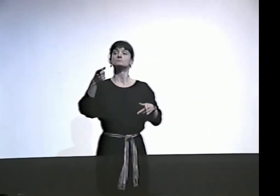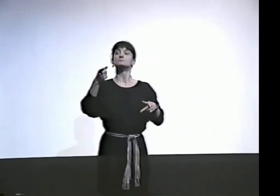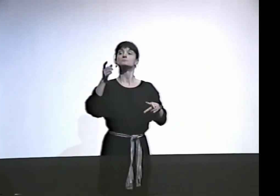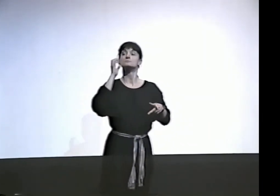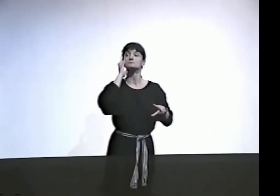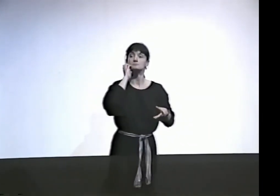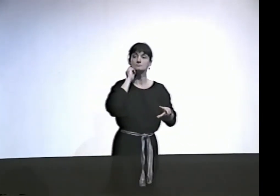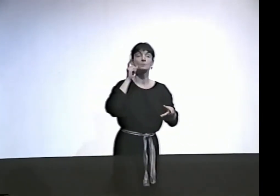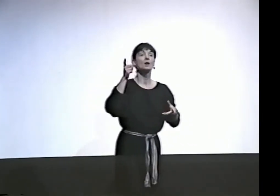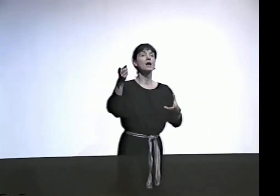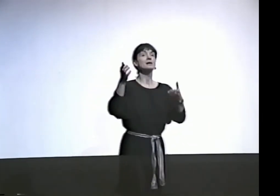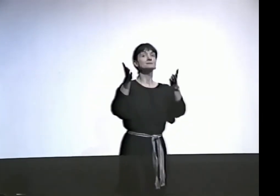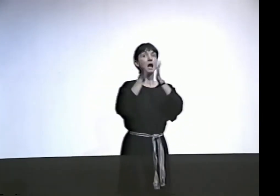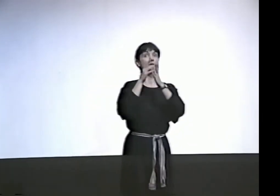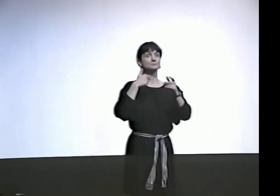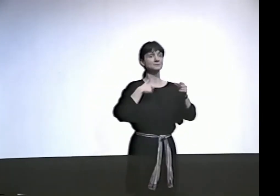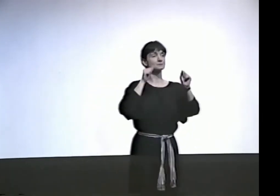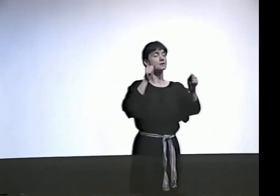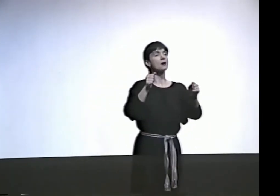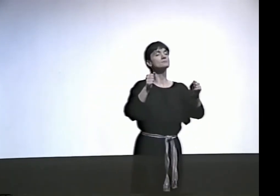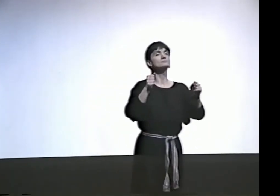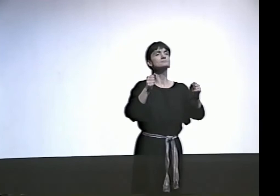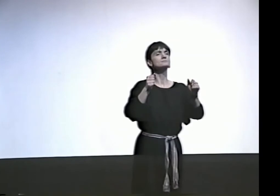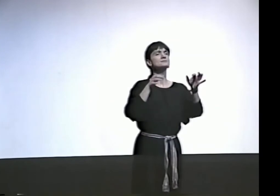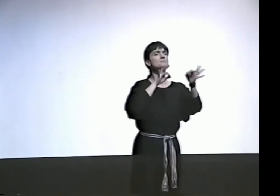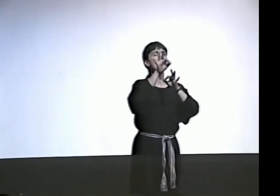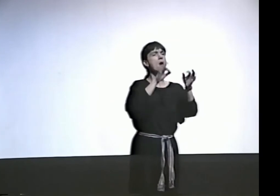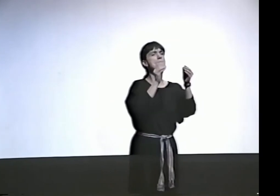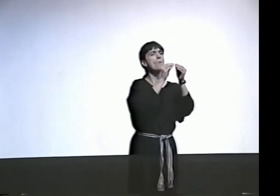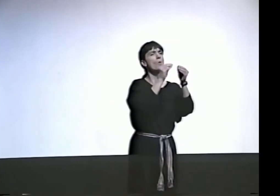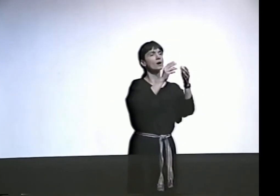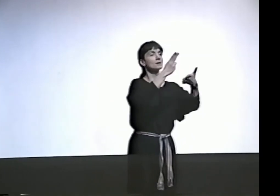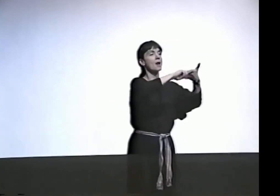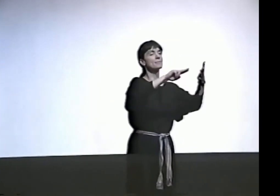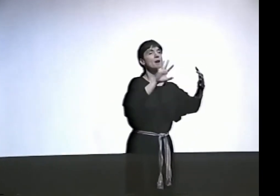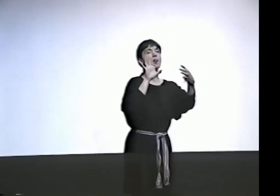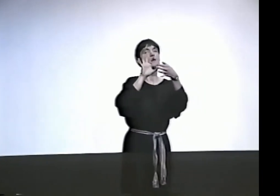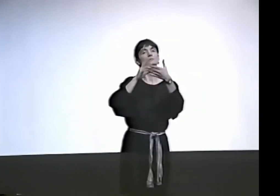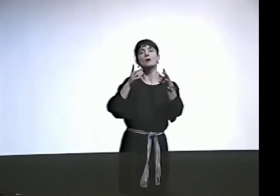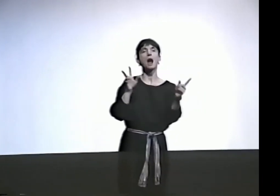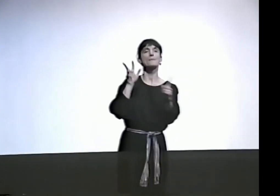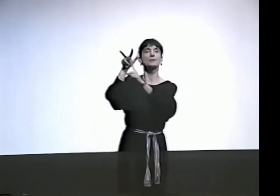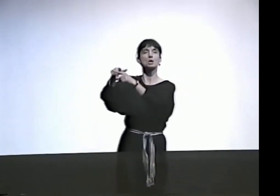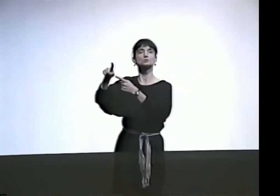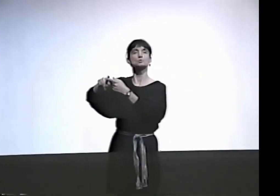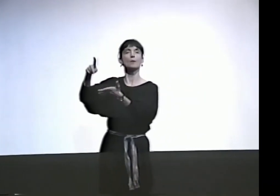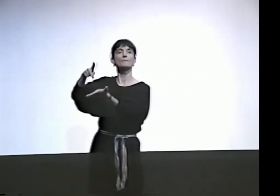IN THE WORLD OF POETRY? OK.